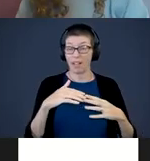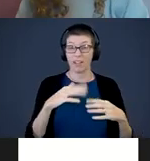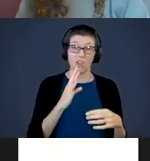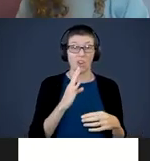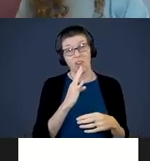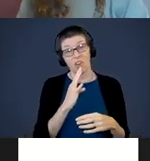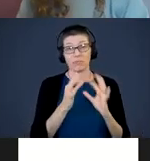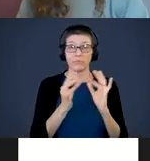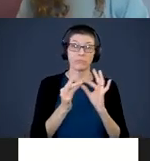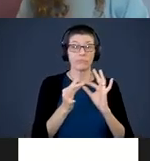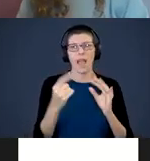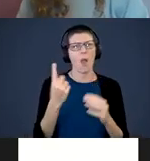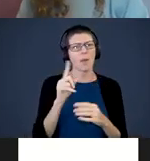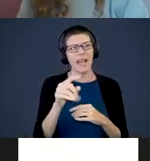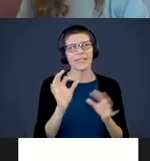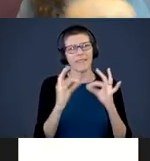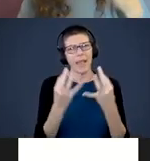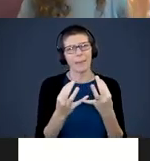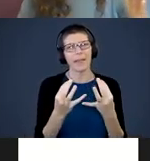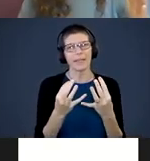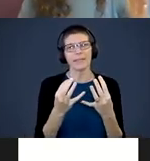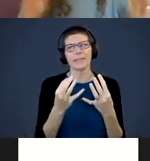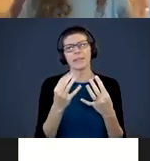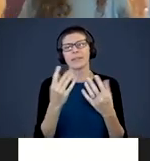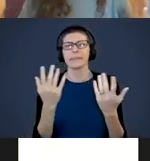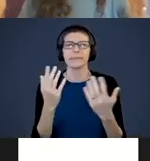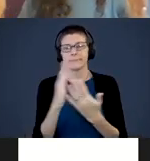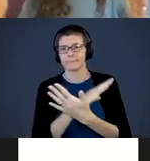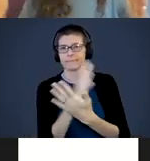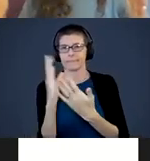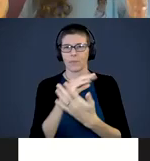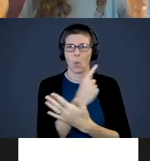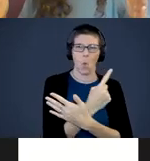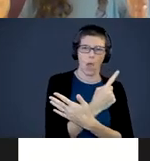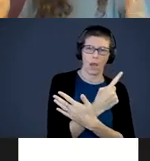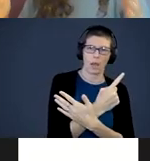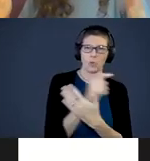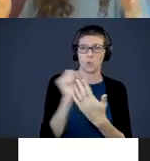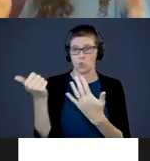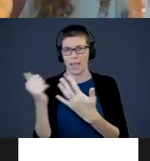I always ask families I am work with on a scale of one to ten, with one being I hardly ever talk